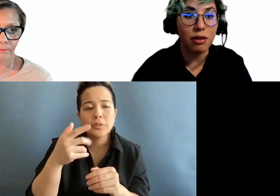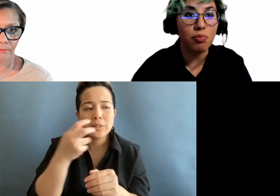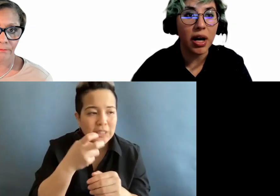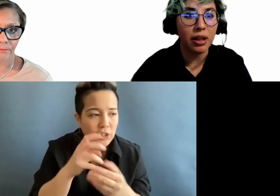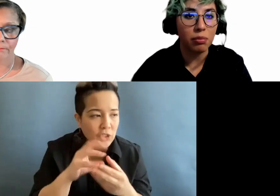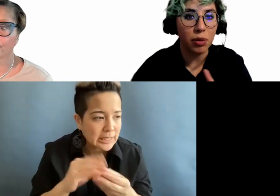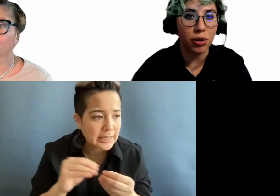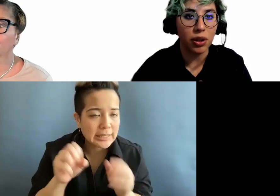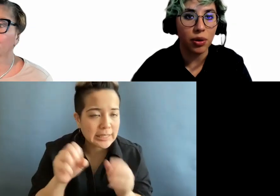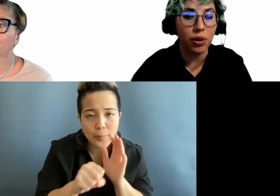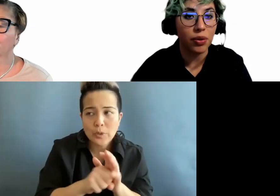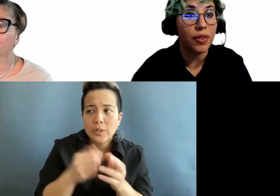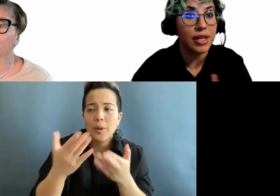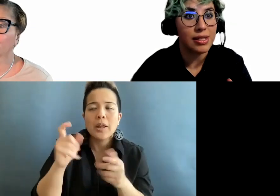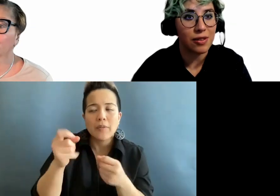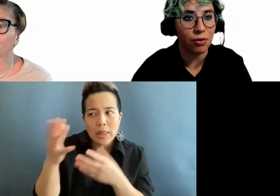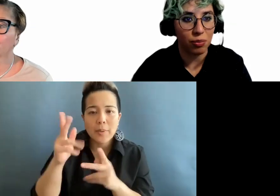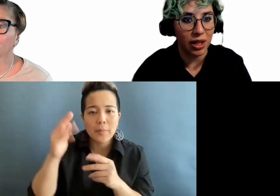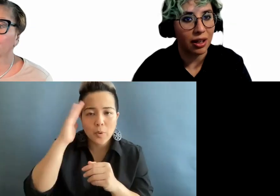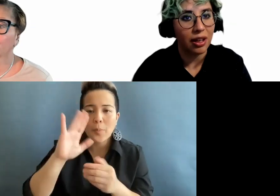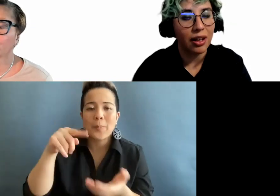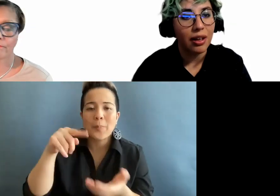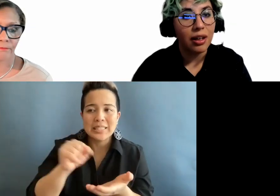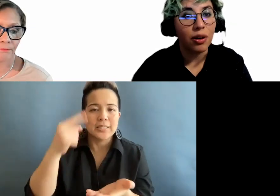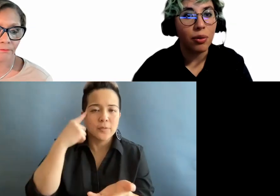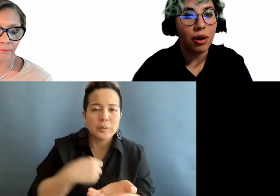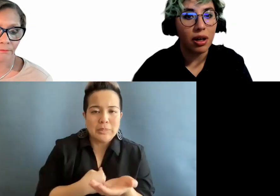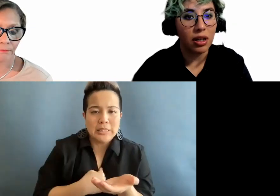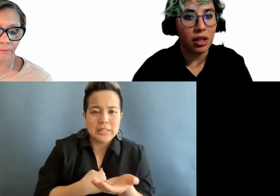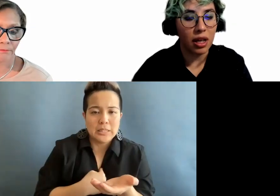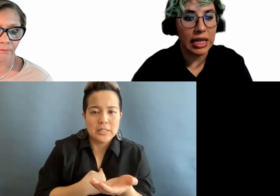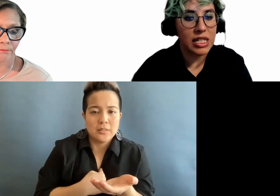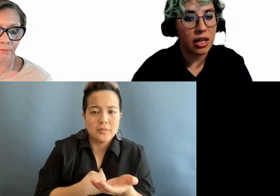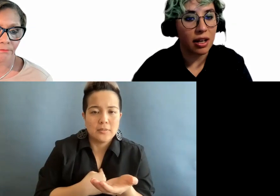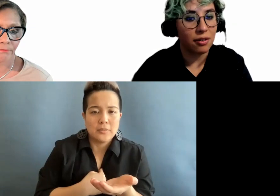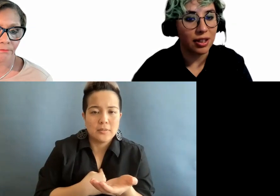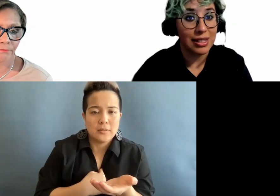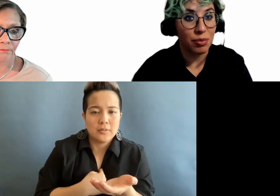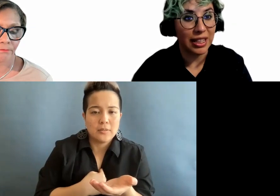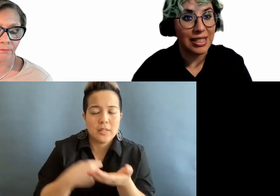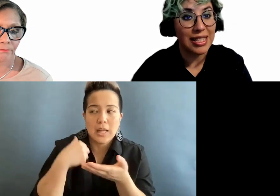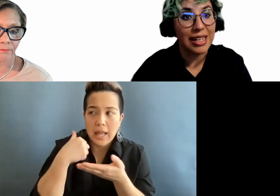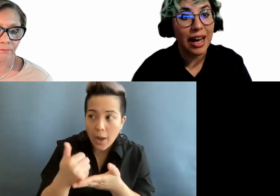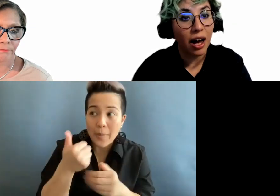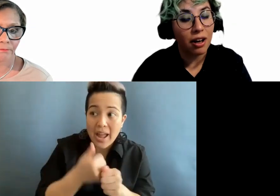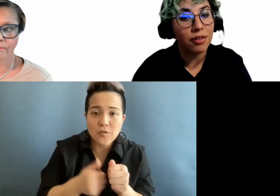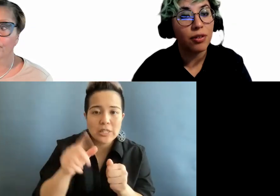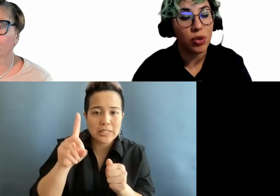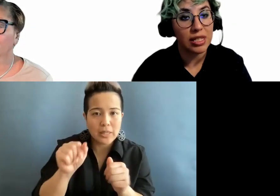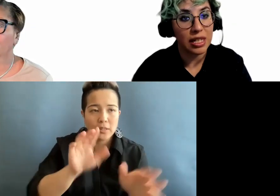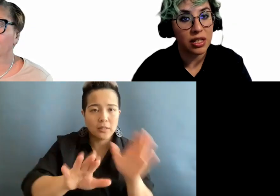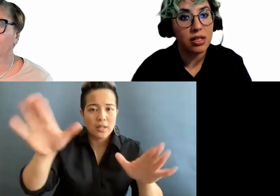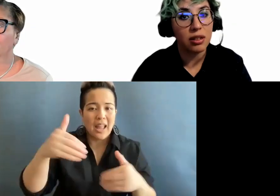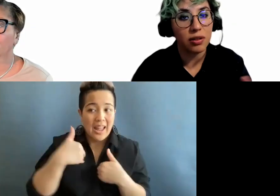that might let people know, oh, this is for me. Each and every disability does have representation